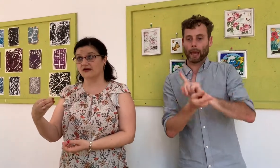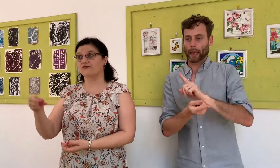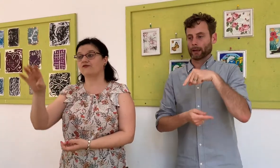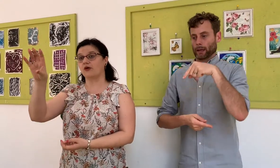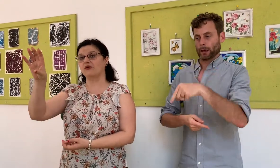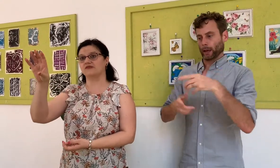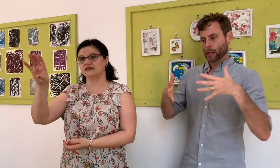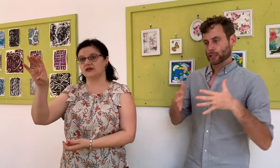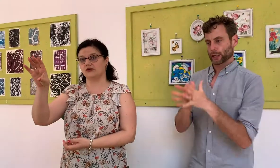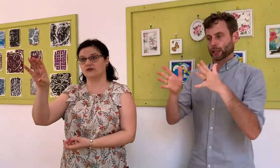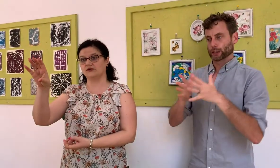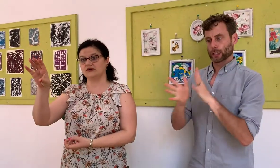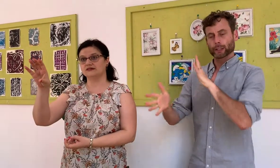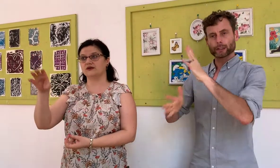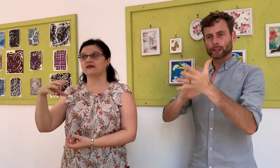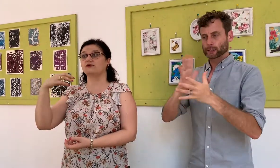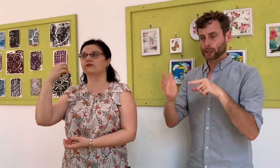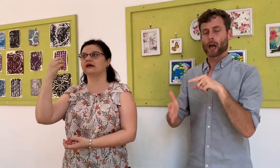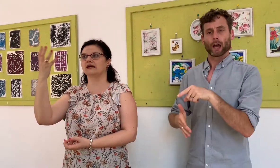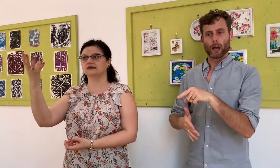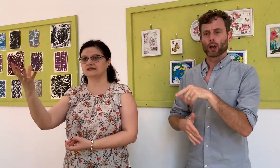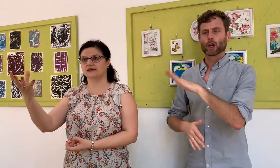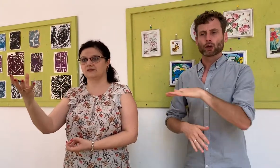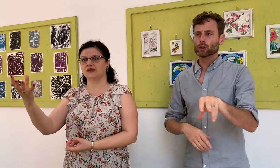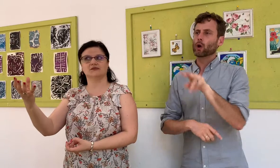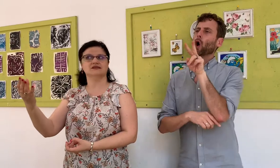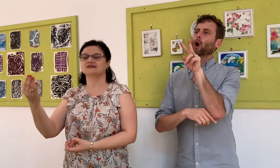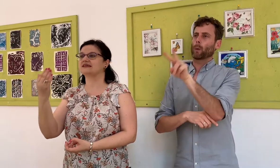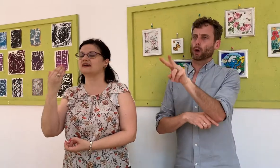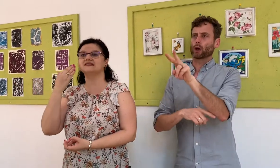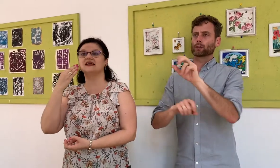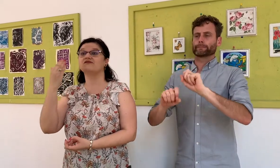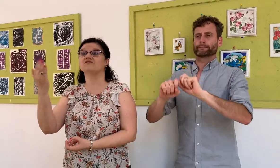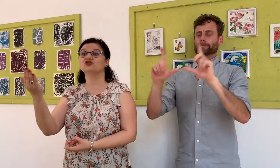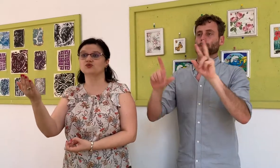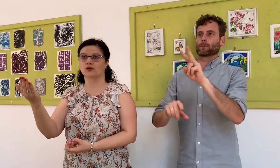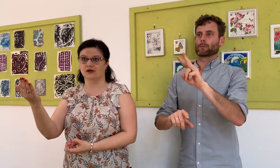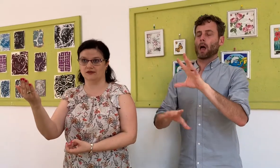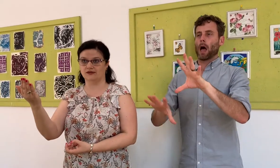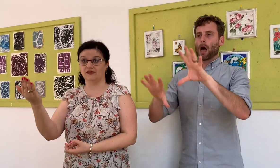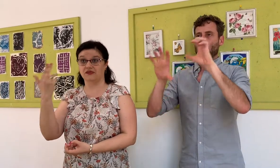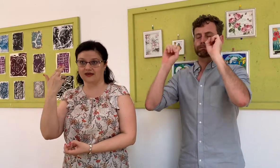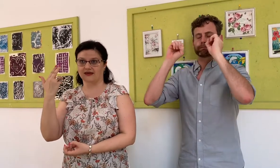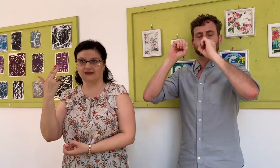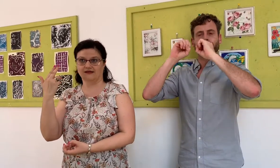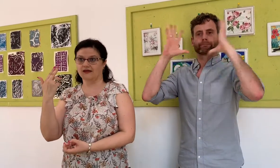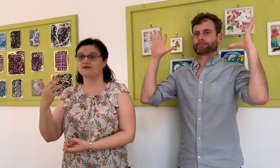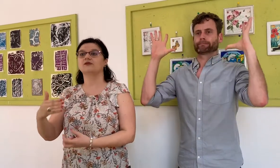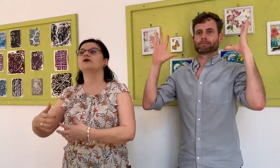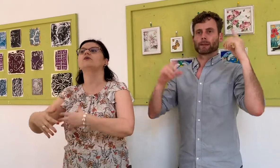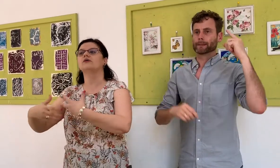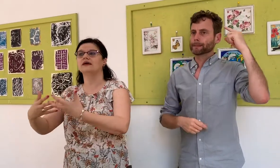from the videos. So they really understand the meaning because they are thinking visually.